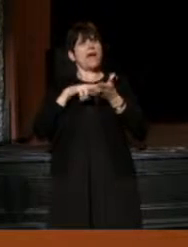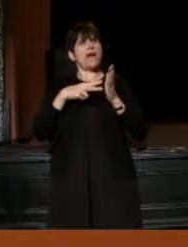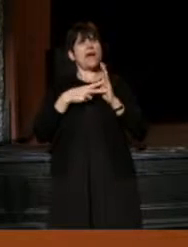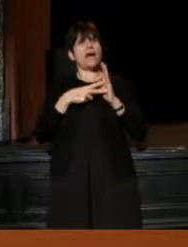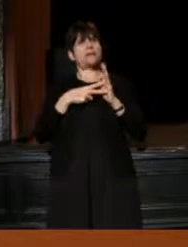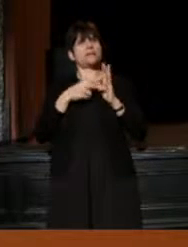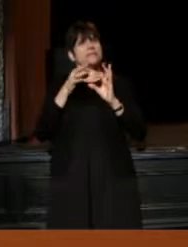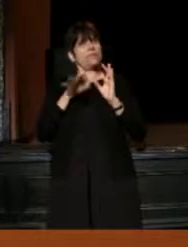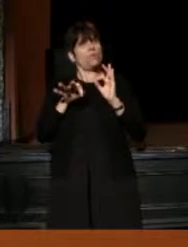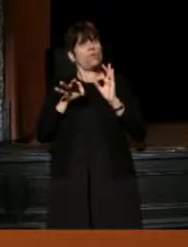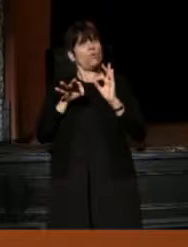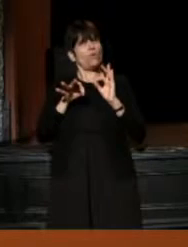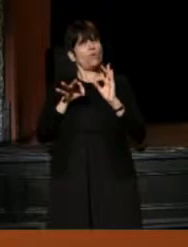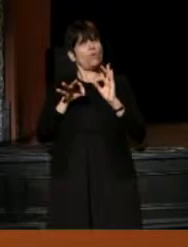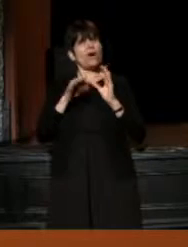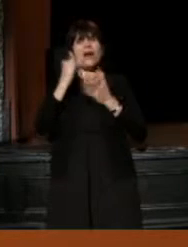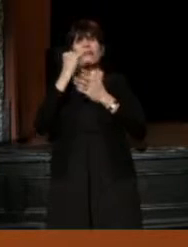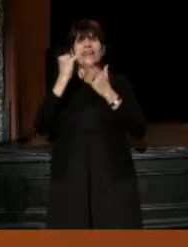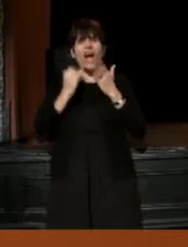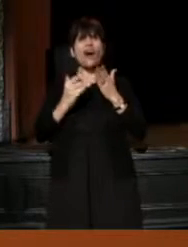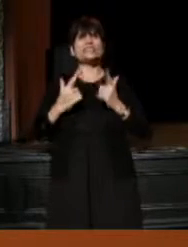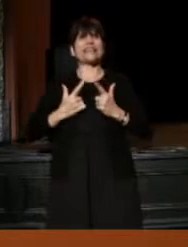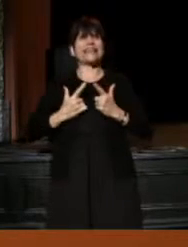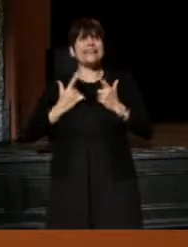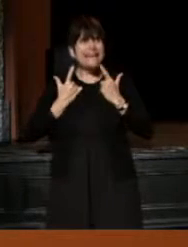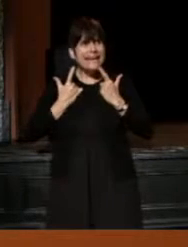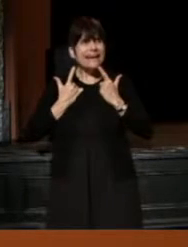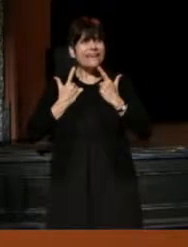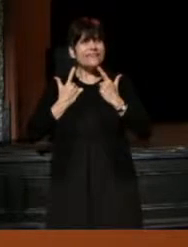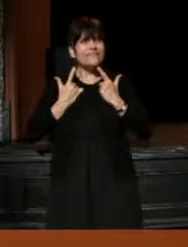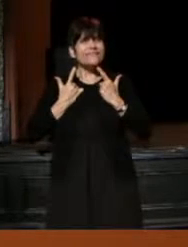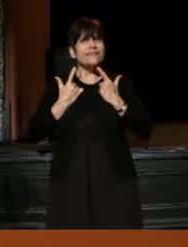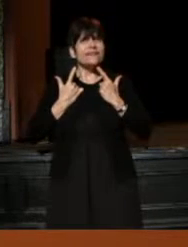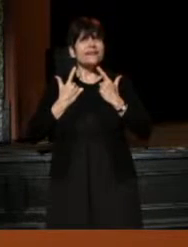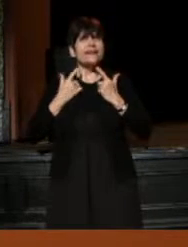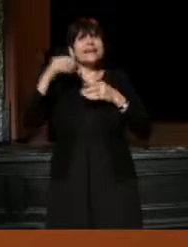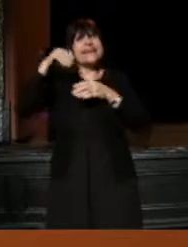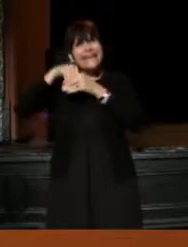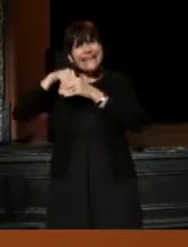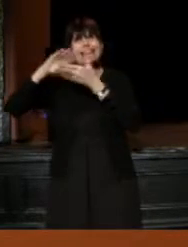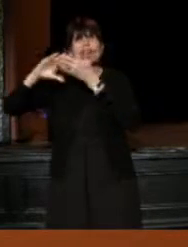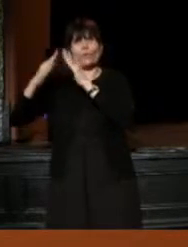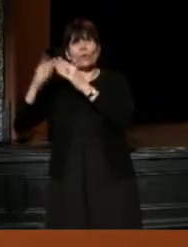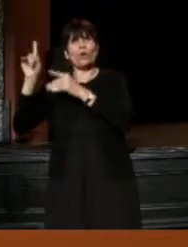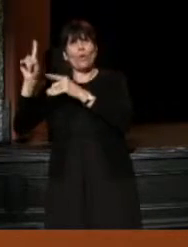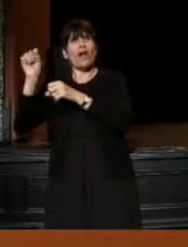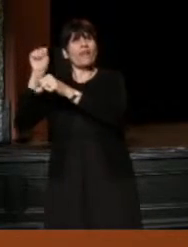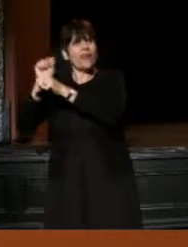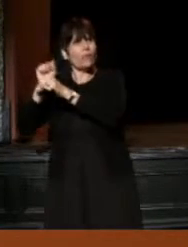that the artists live in the community for who they perform.